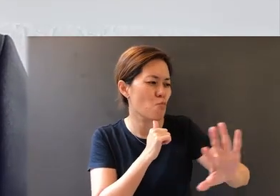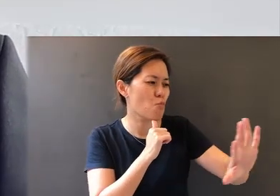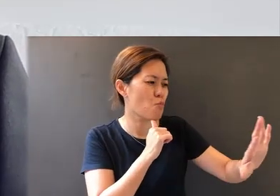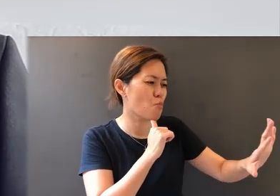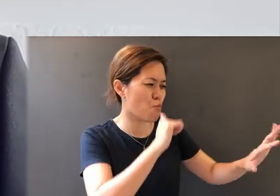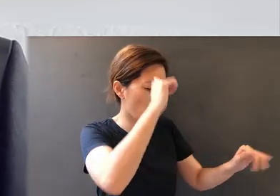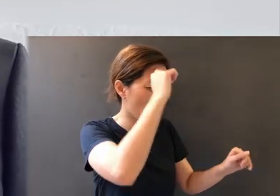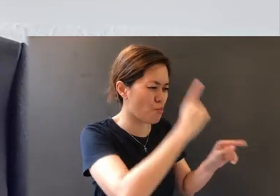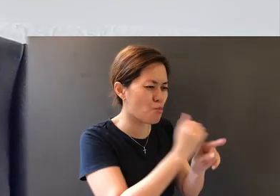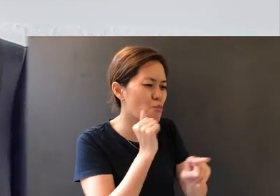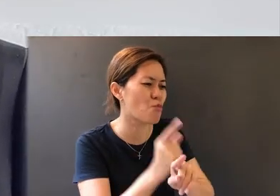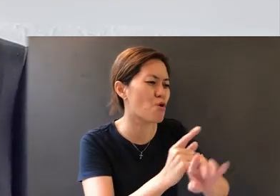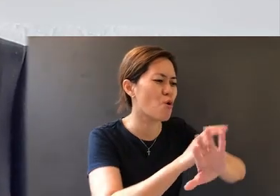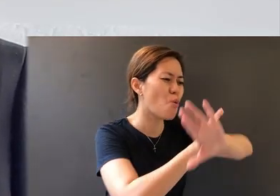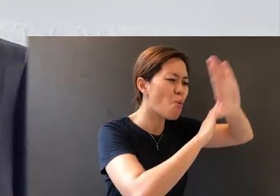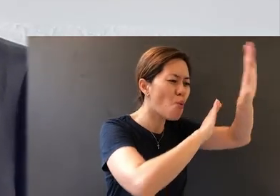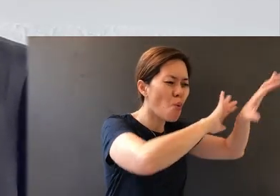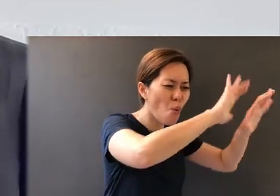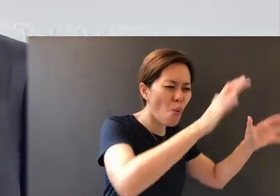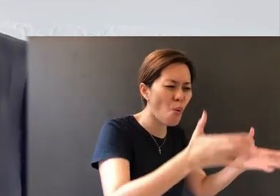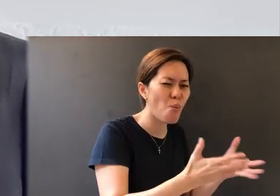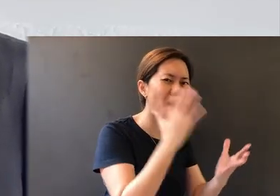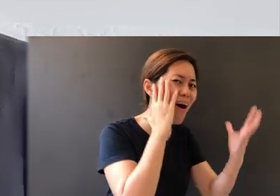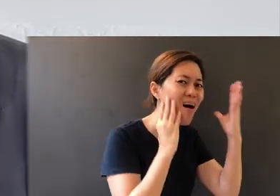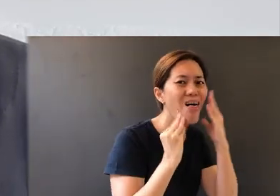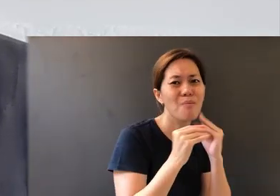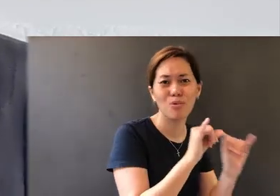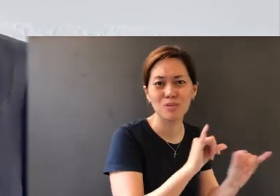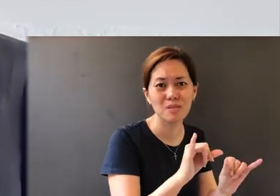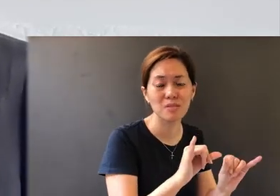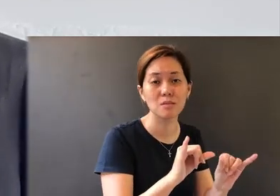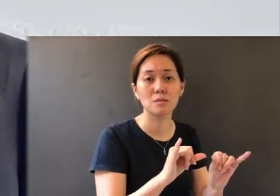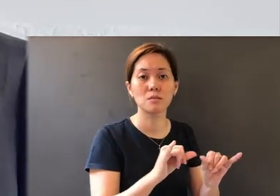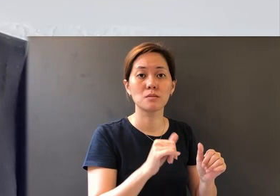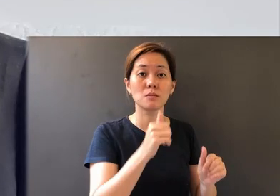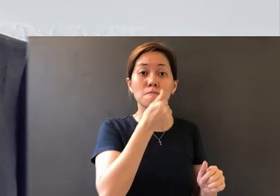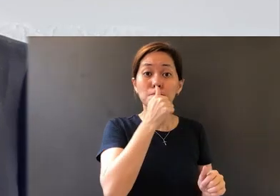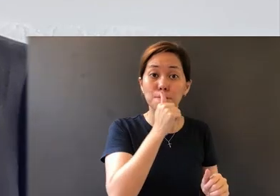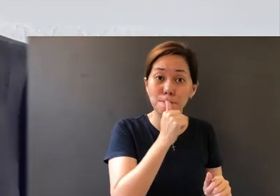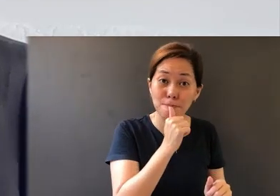brotherhood throughout the world. And after you have suffered a little